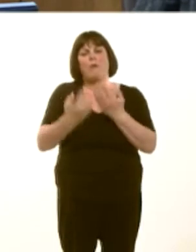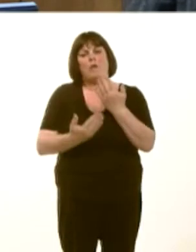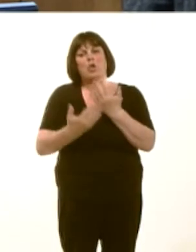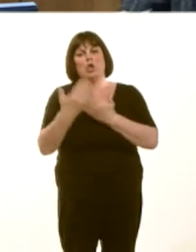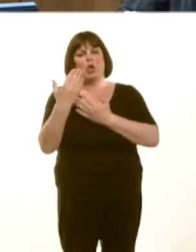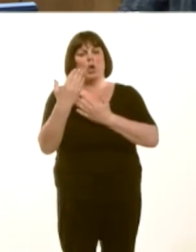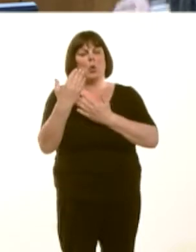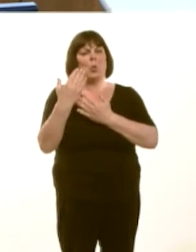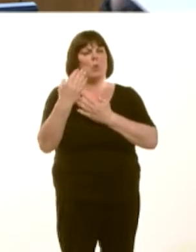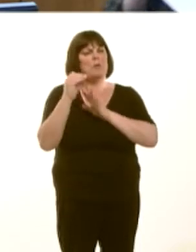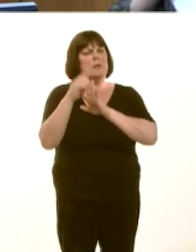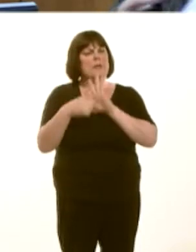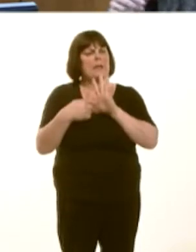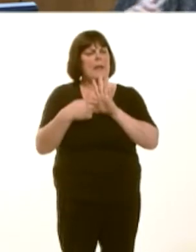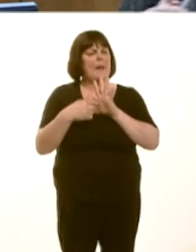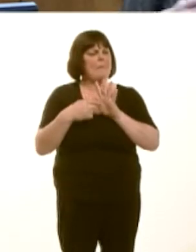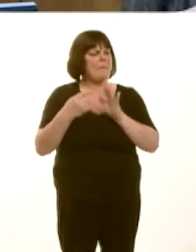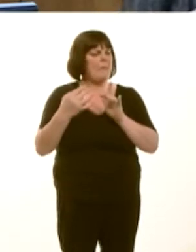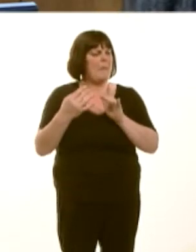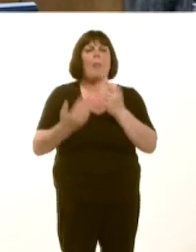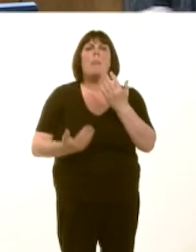Walesí newydd, os gallaf ei ddodi fe fel hynny.